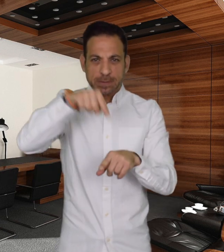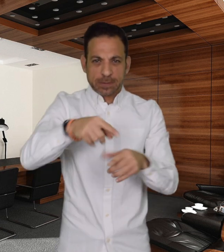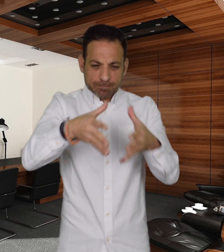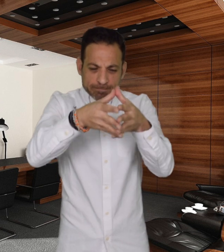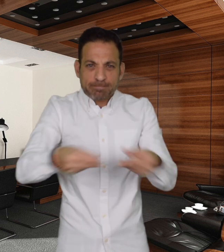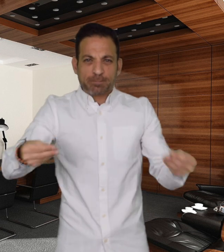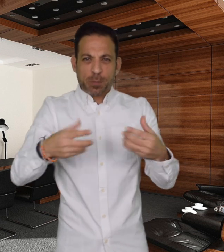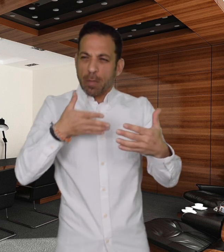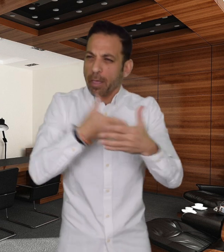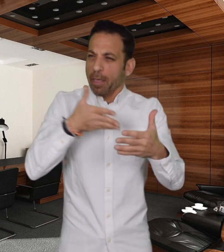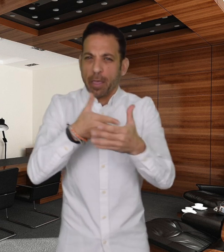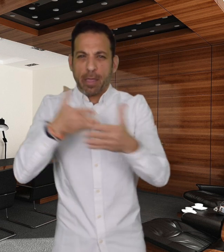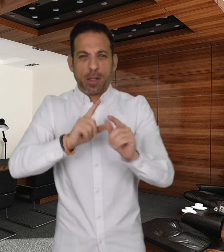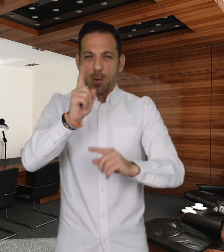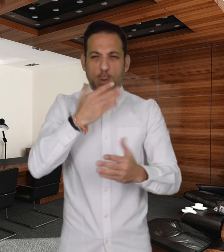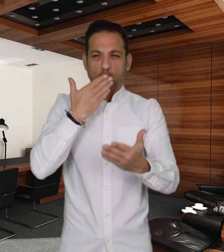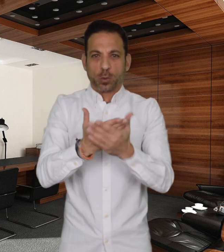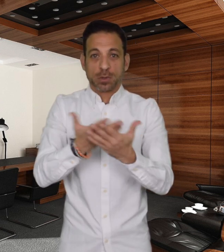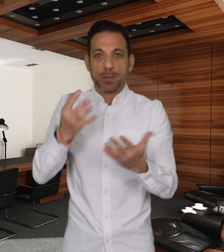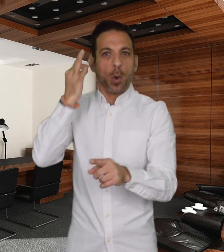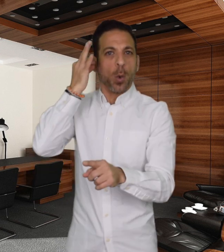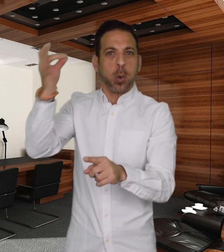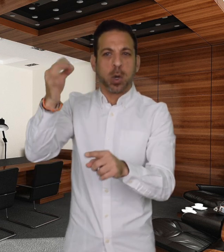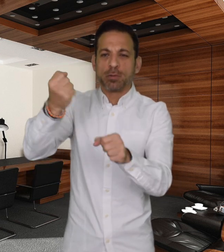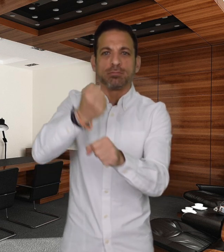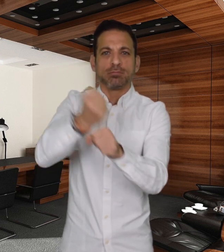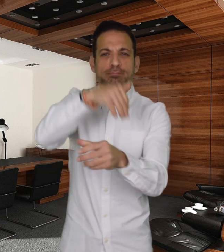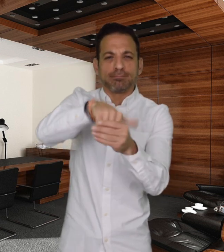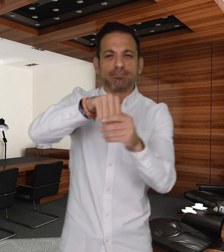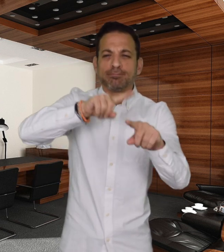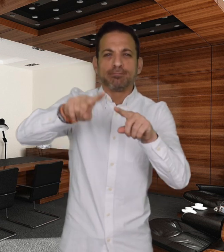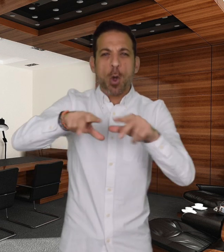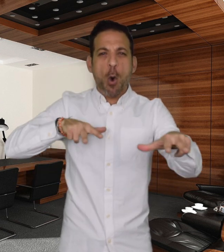hearing organizations to get involved in taking part